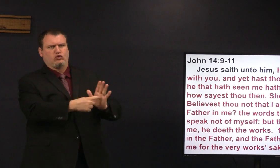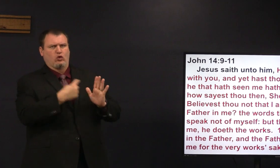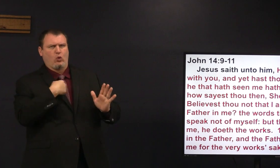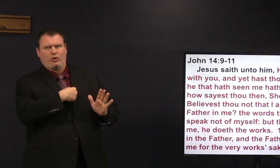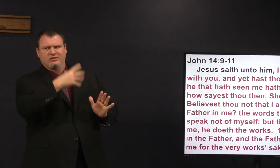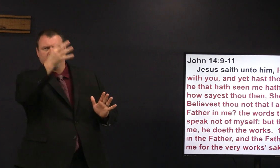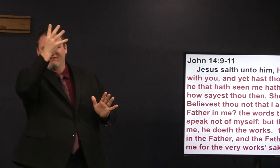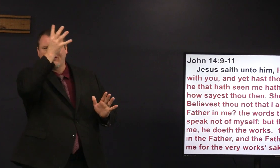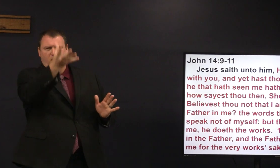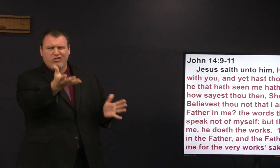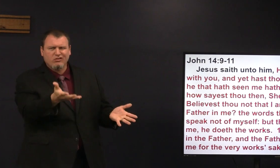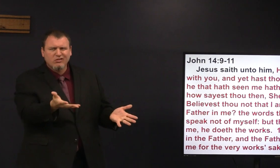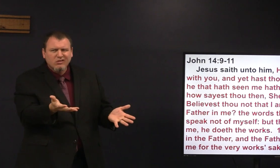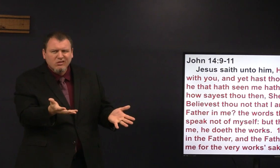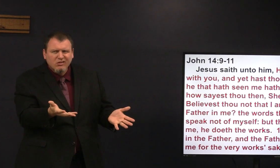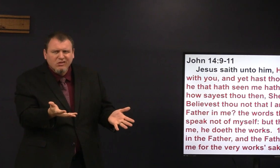but you're still saying show me the father